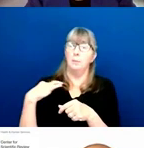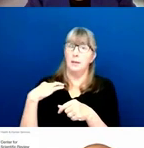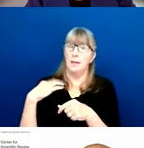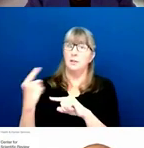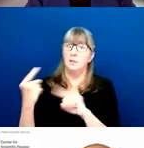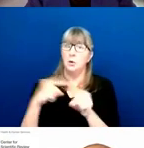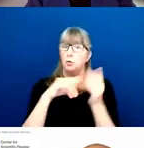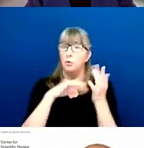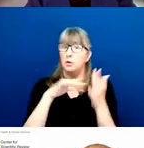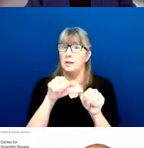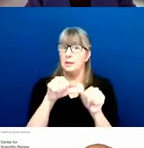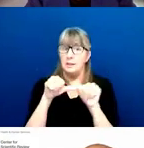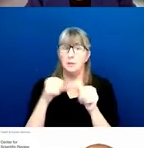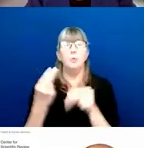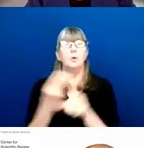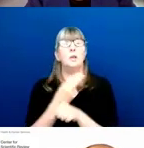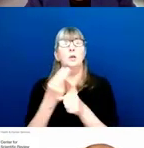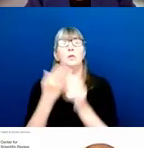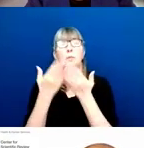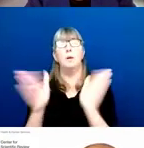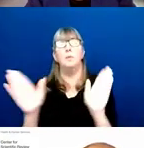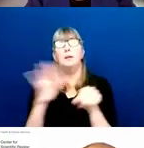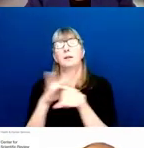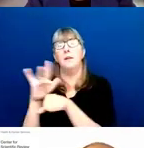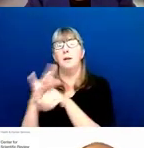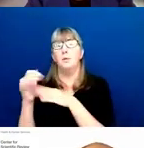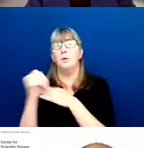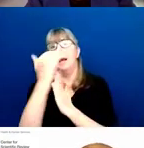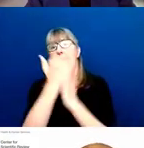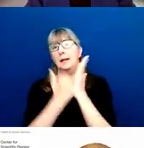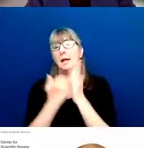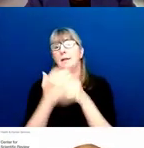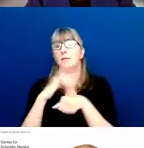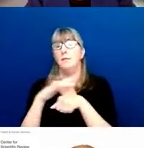we use the publicly available guidelines posted on the Internet. Next slide.